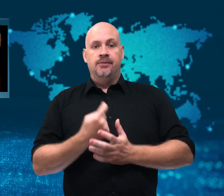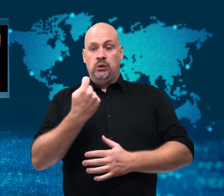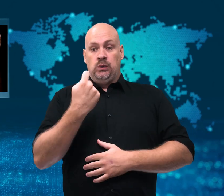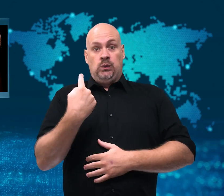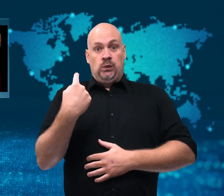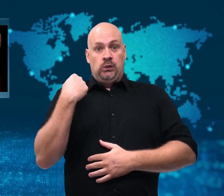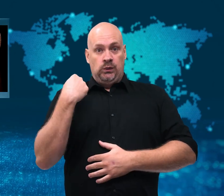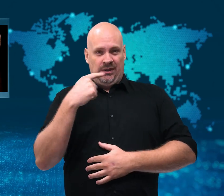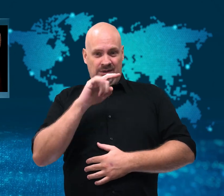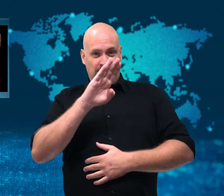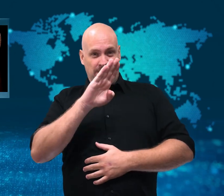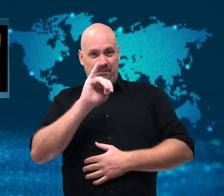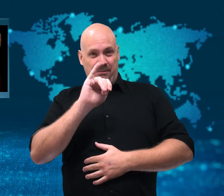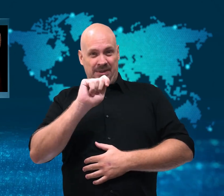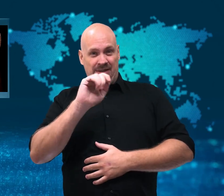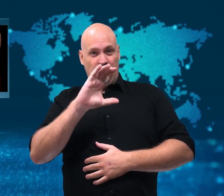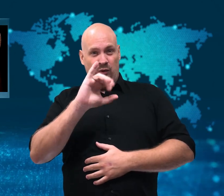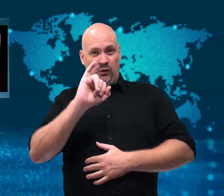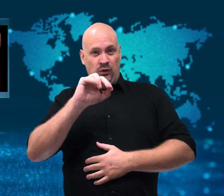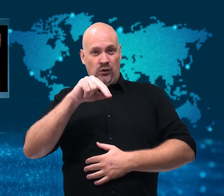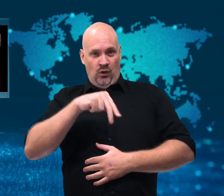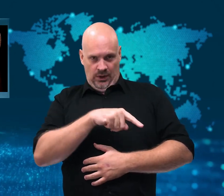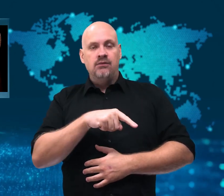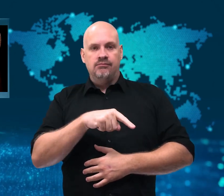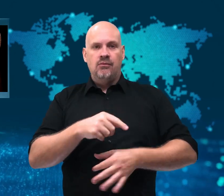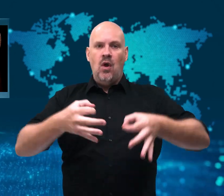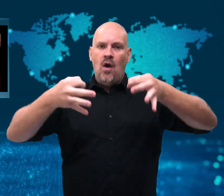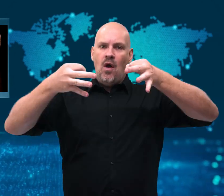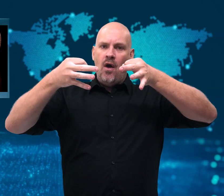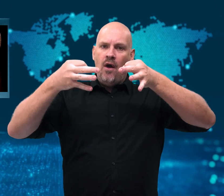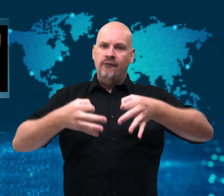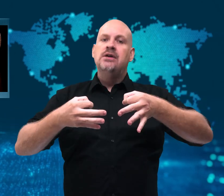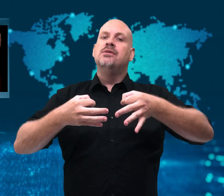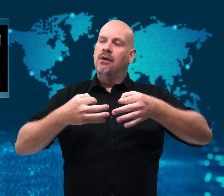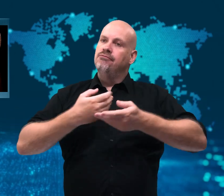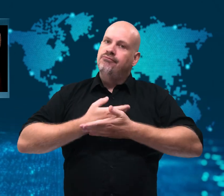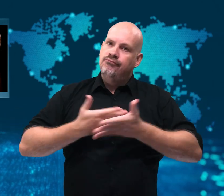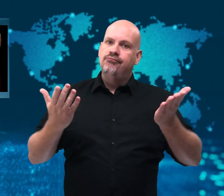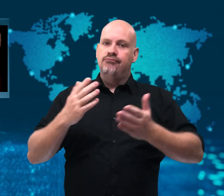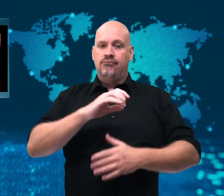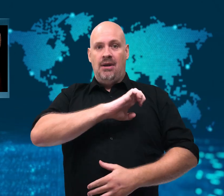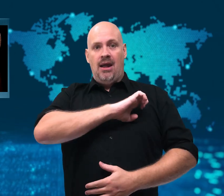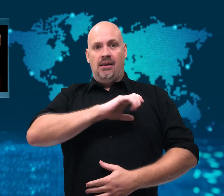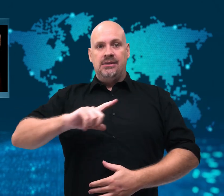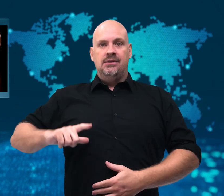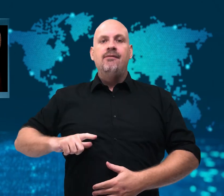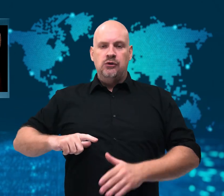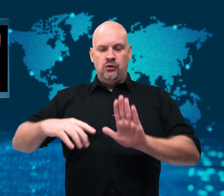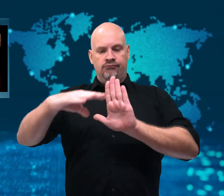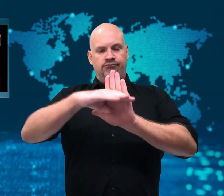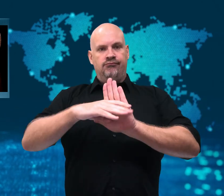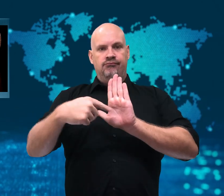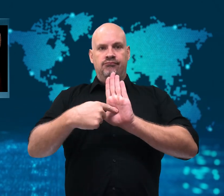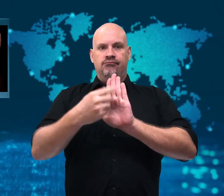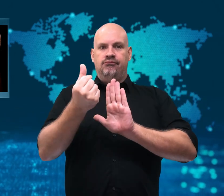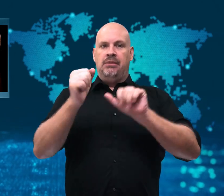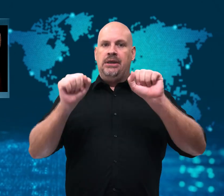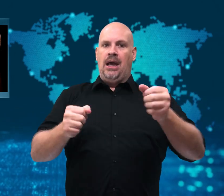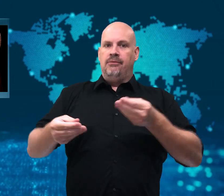Bitcoin officially became legal currency in El Salvador.